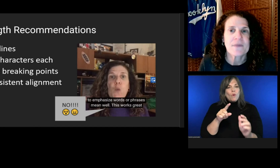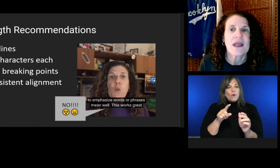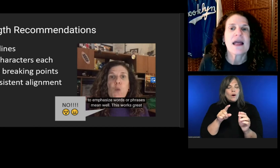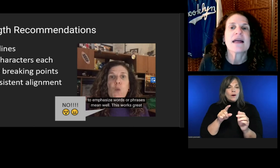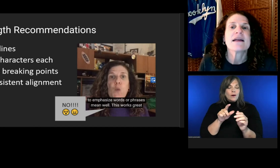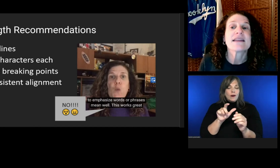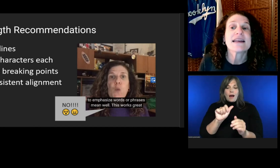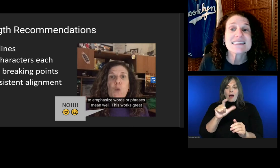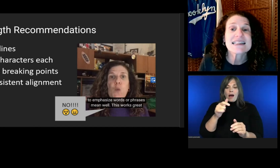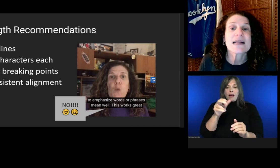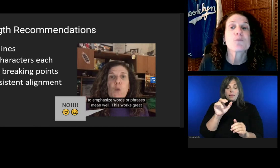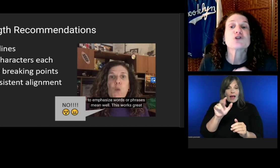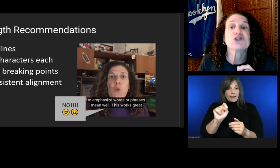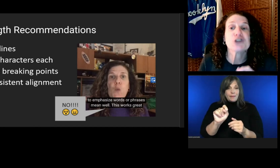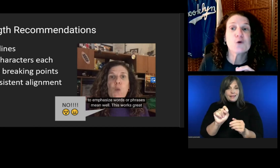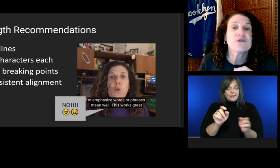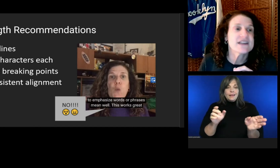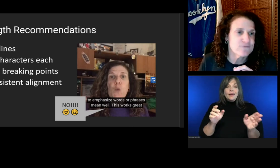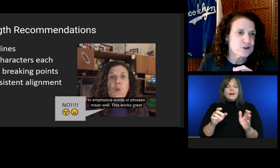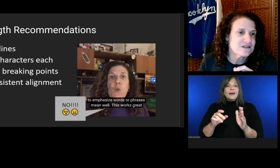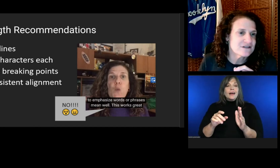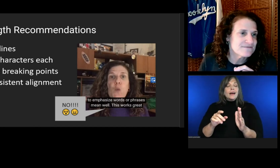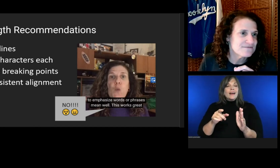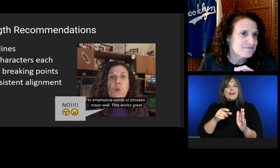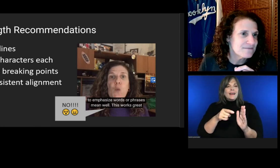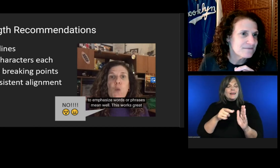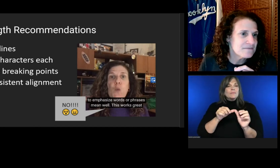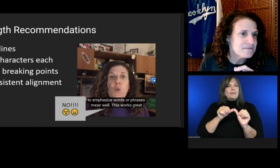The next clip will show you the difference.